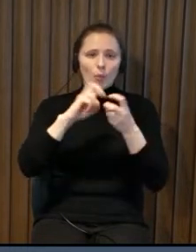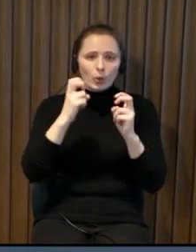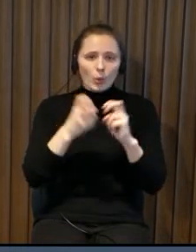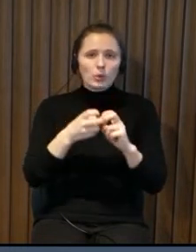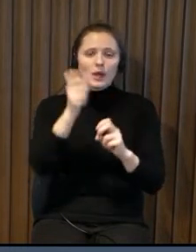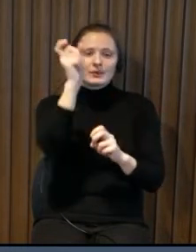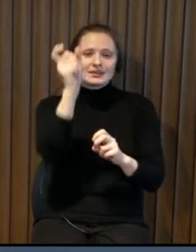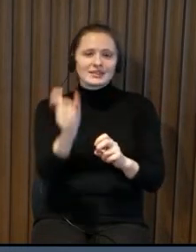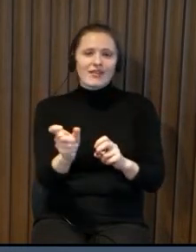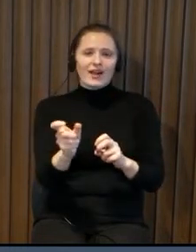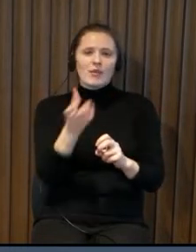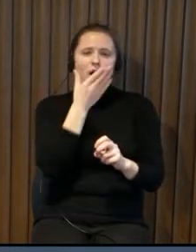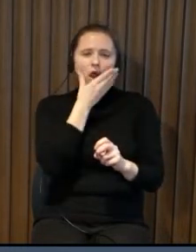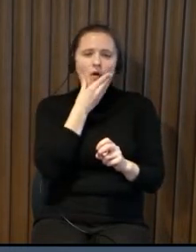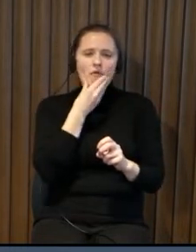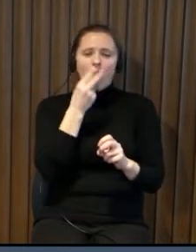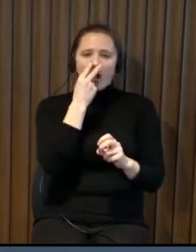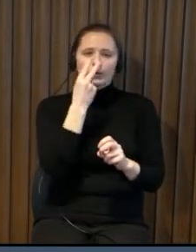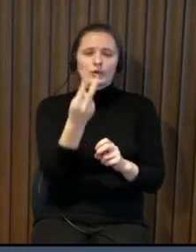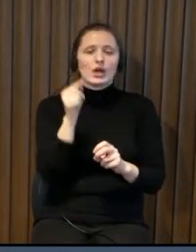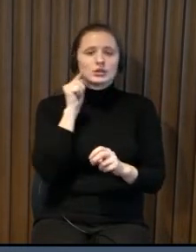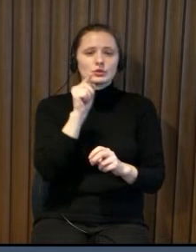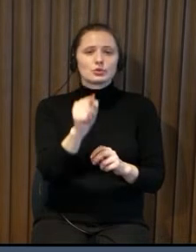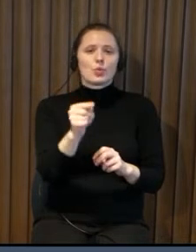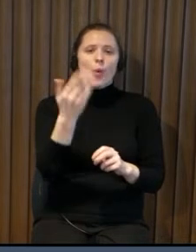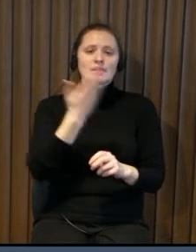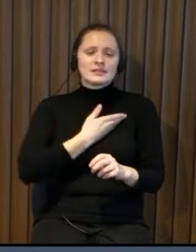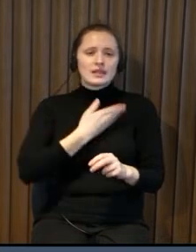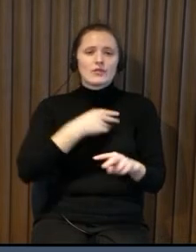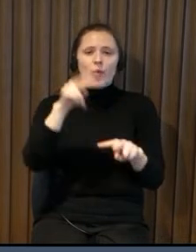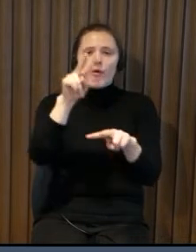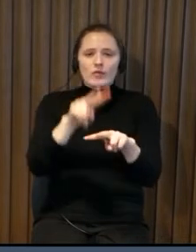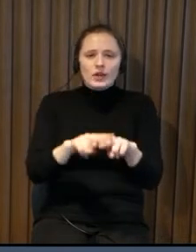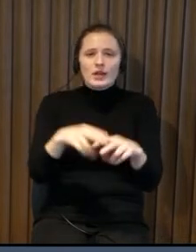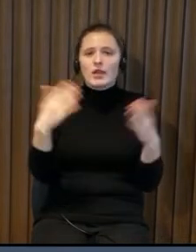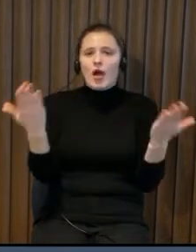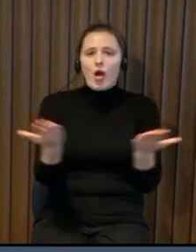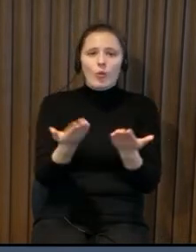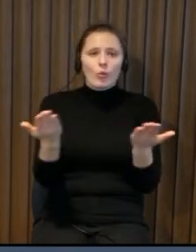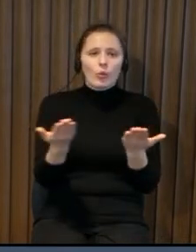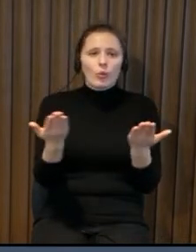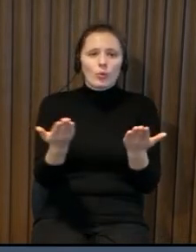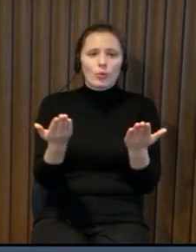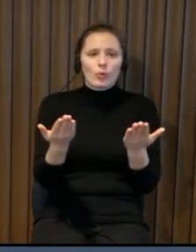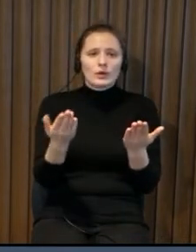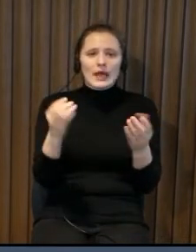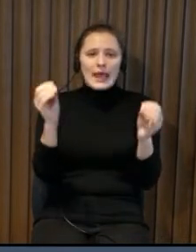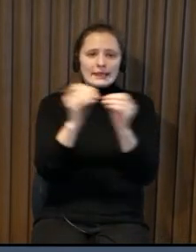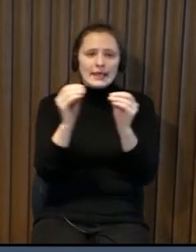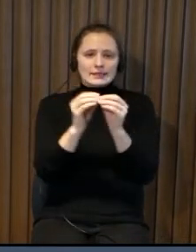public transport because this is a problem also for people was was not a good site because if you